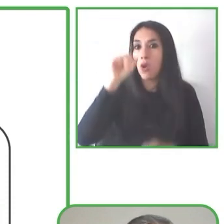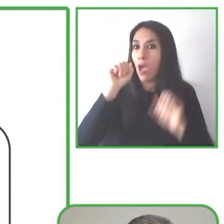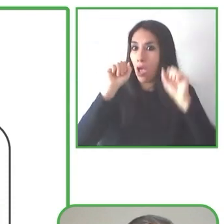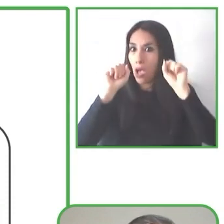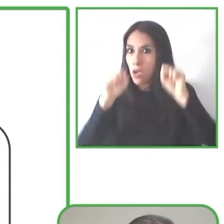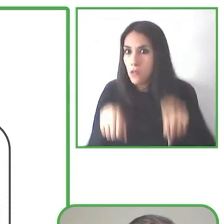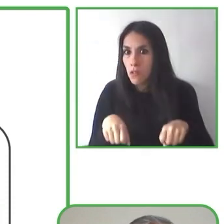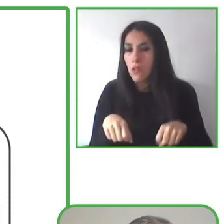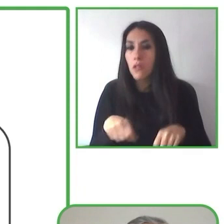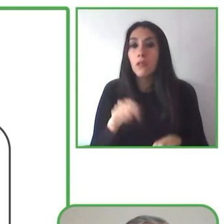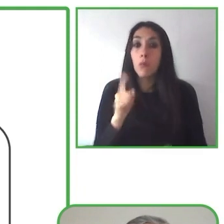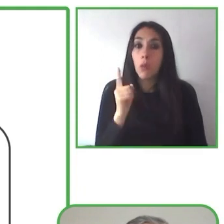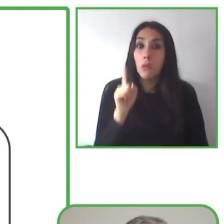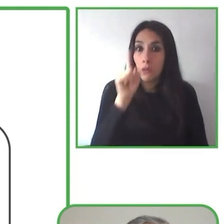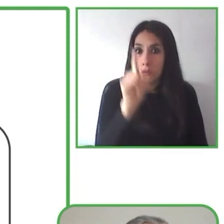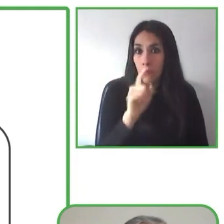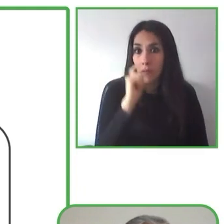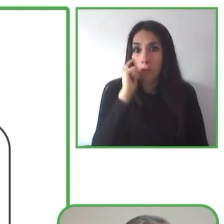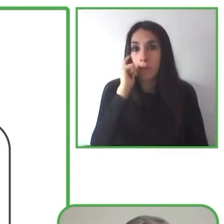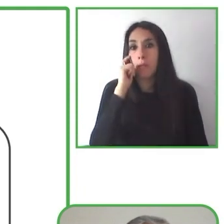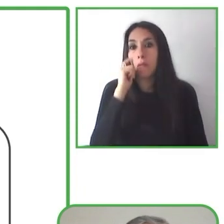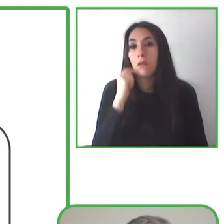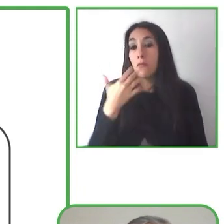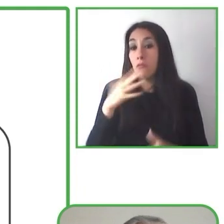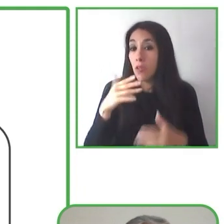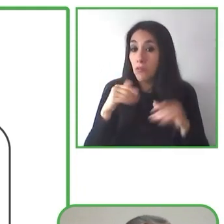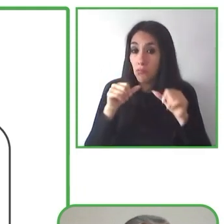but also work for the sustainability of our own planet